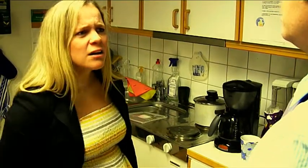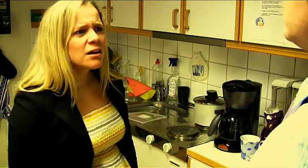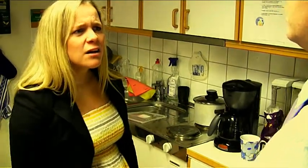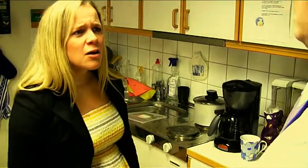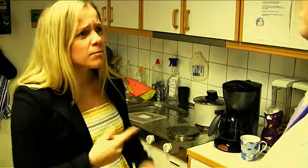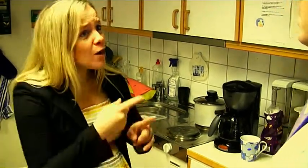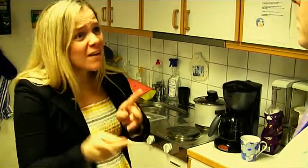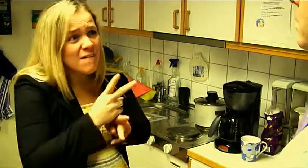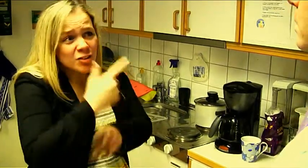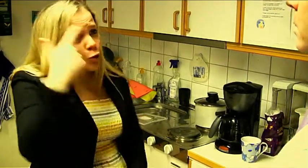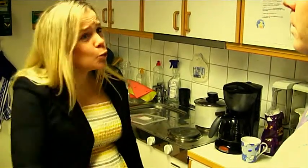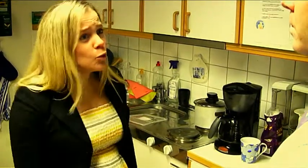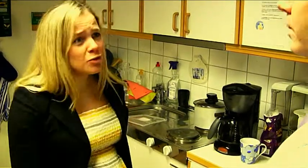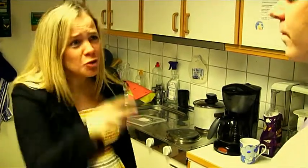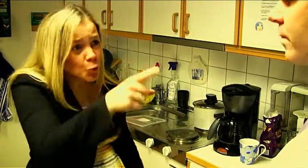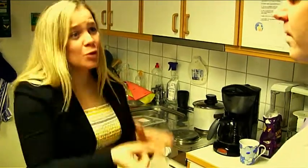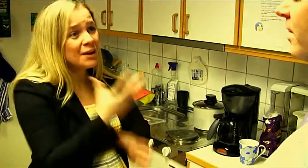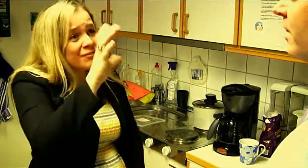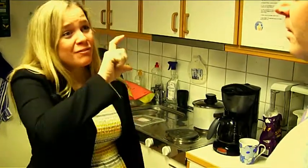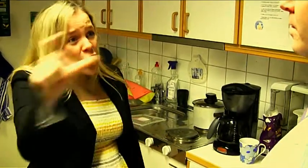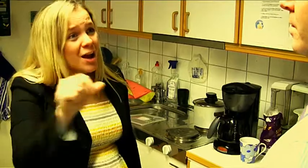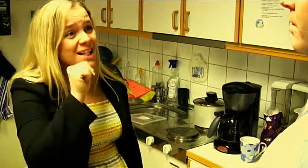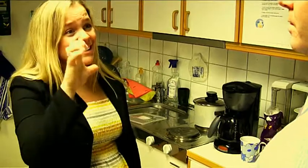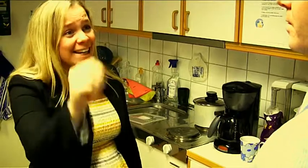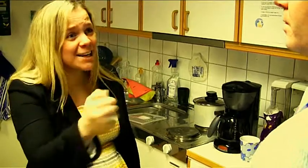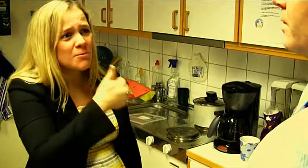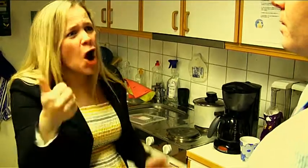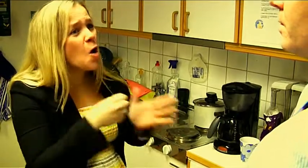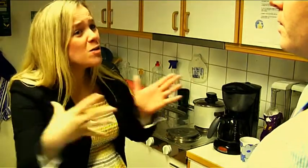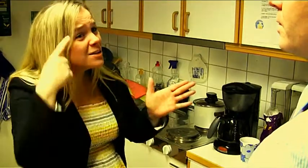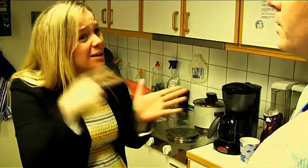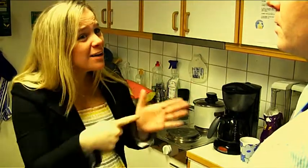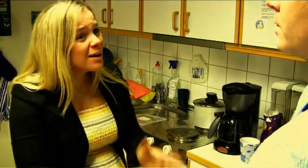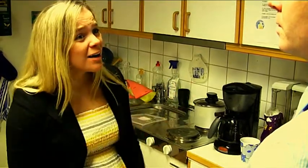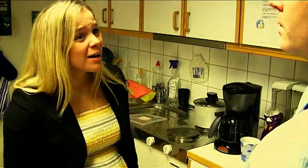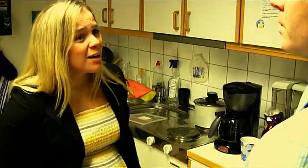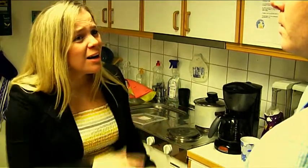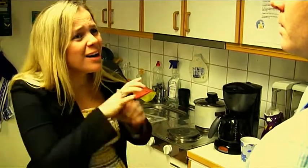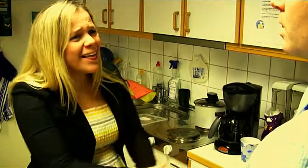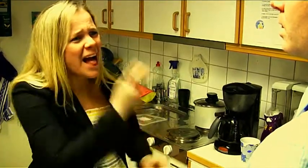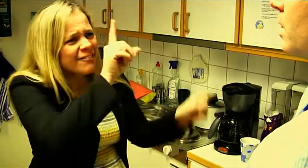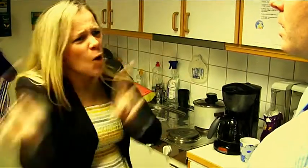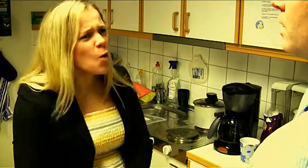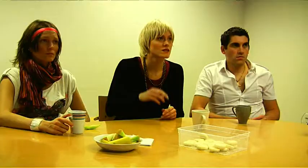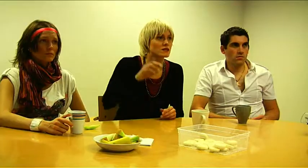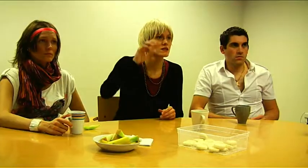I'm beginning to believe more and more that you started anders.se to... Discriminate people!